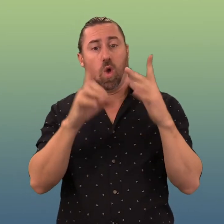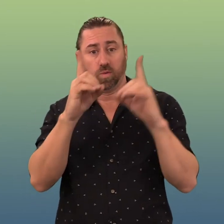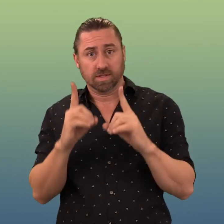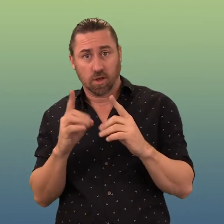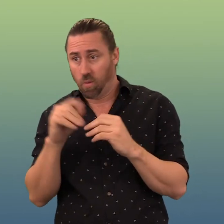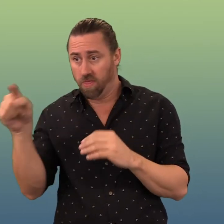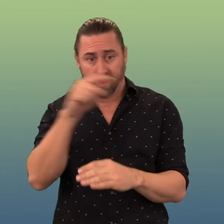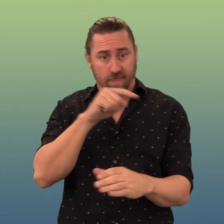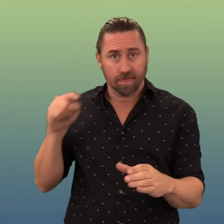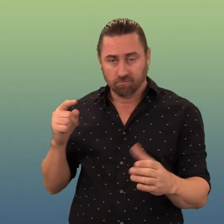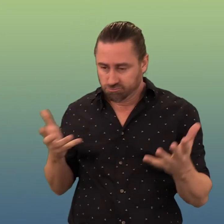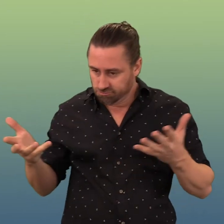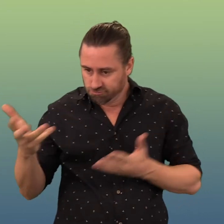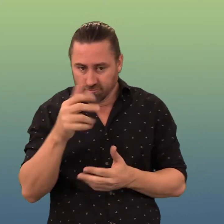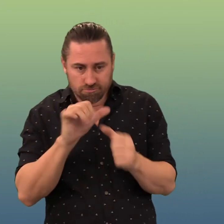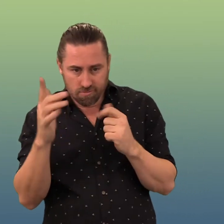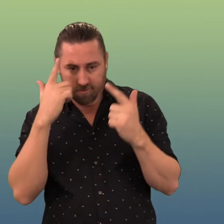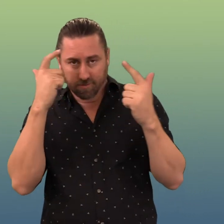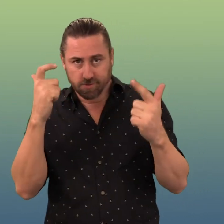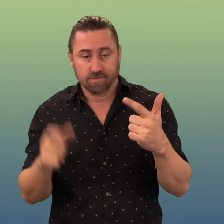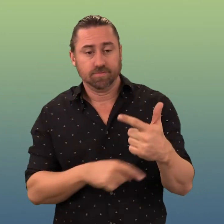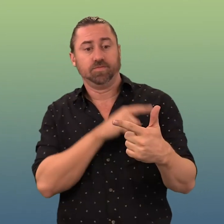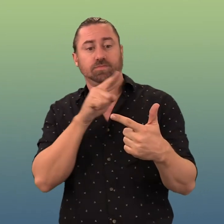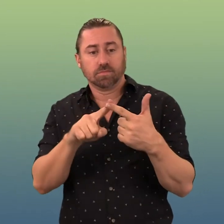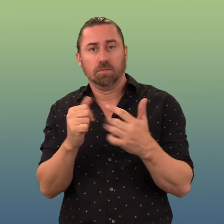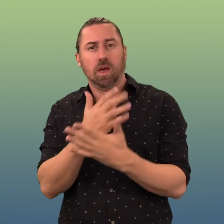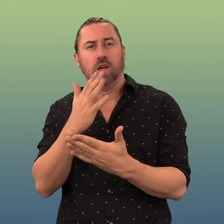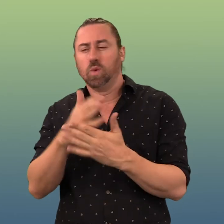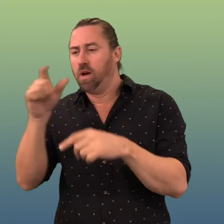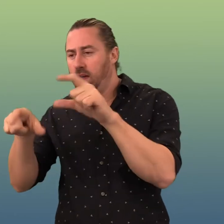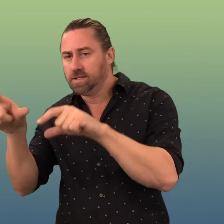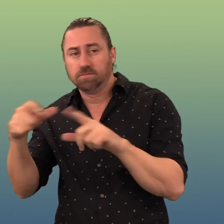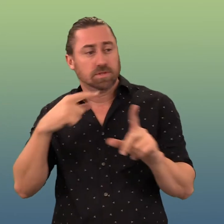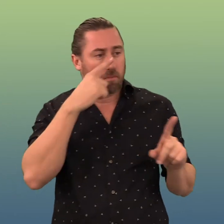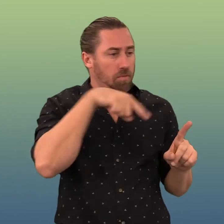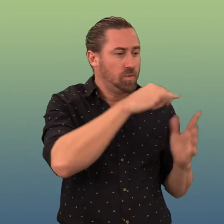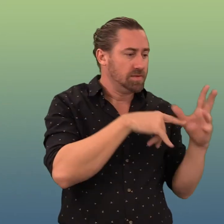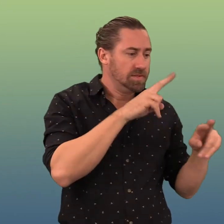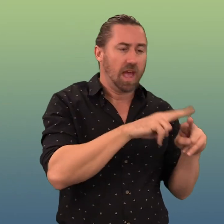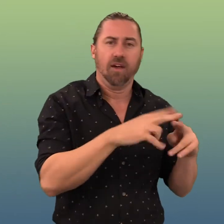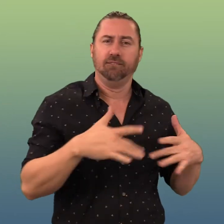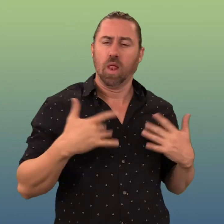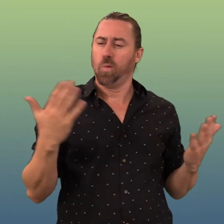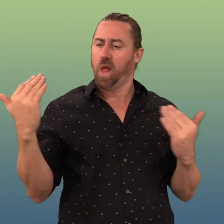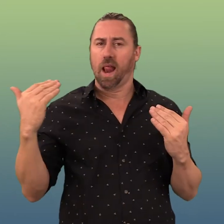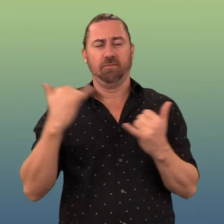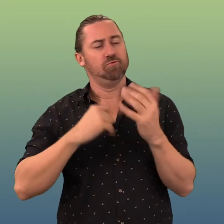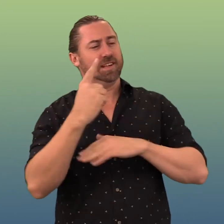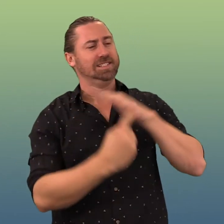Four, making inclusion our culture. What capabilities are critical for success?